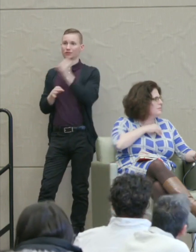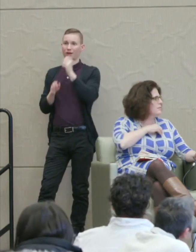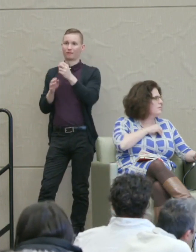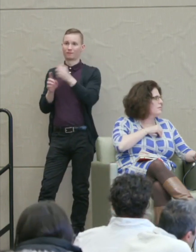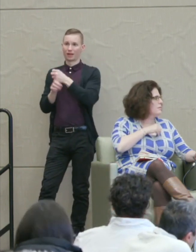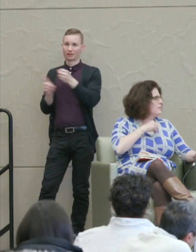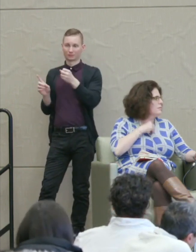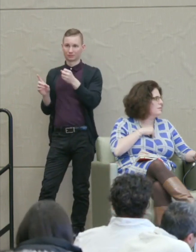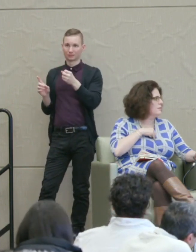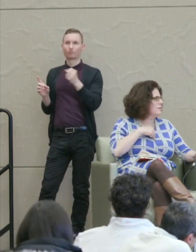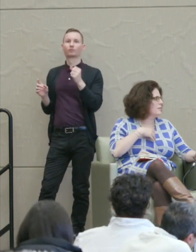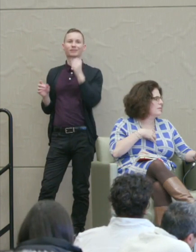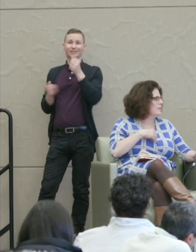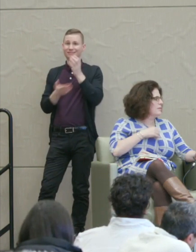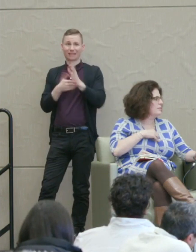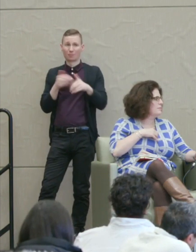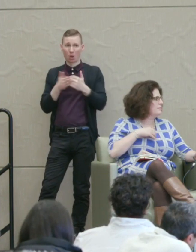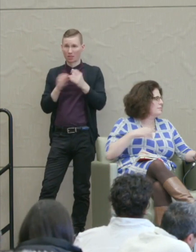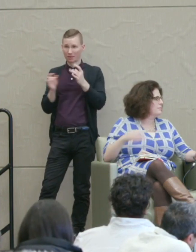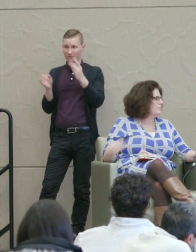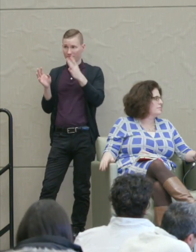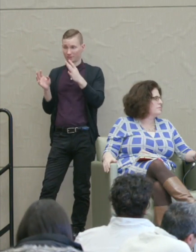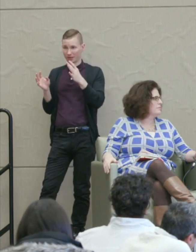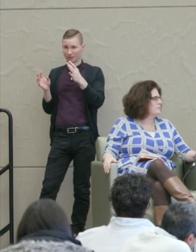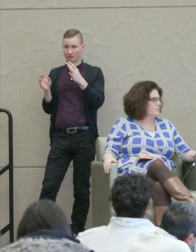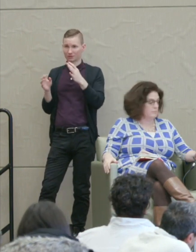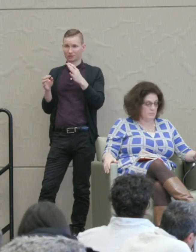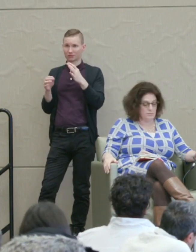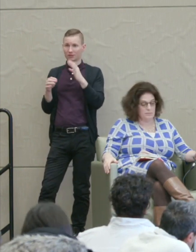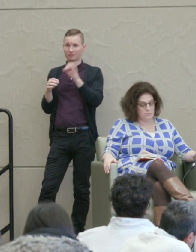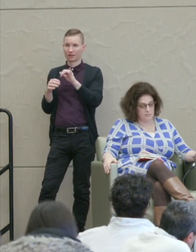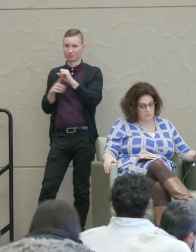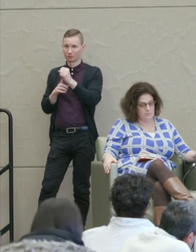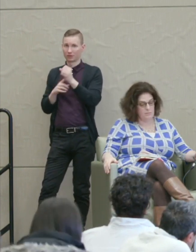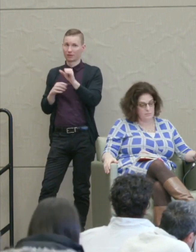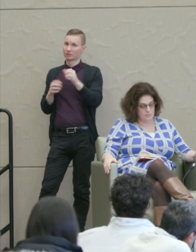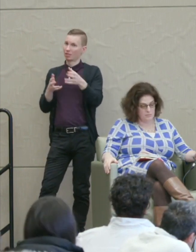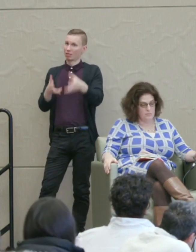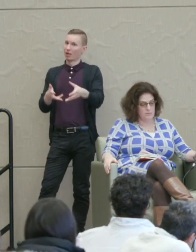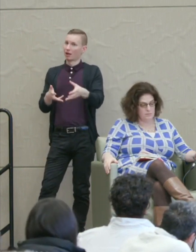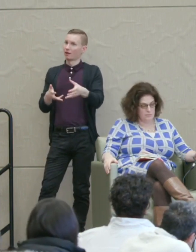He didn't stop all the violence of partition, which has left its scars to the present day